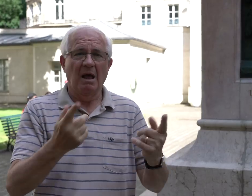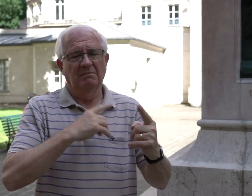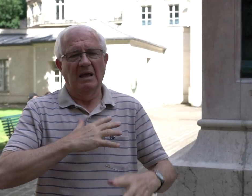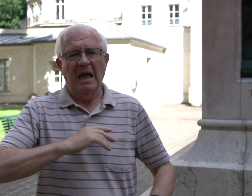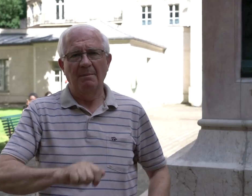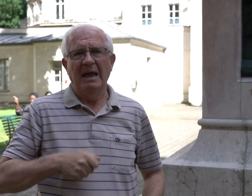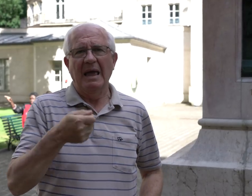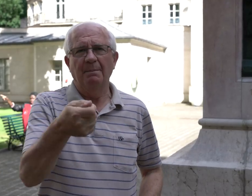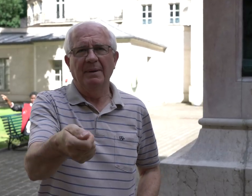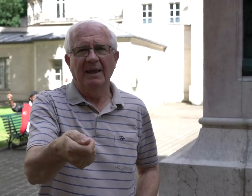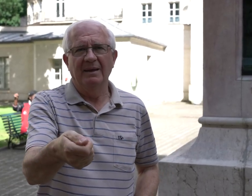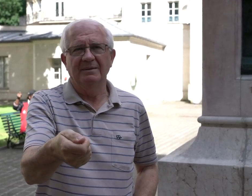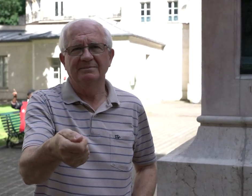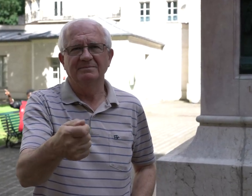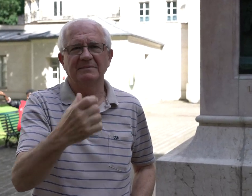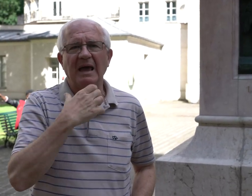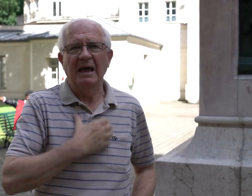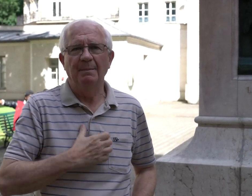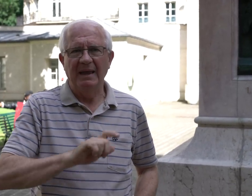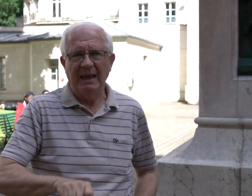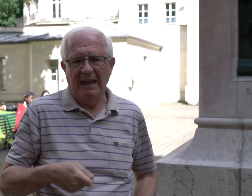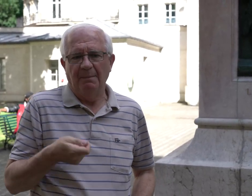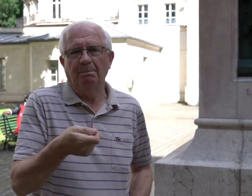That's why we sign his name this way.